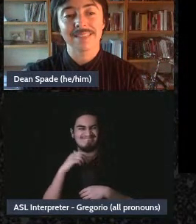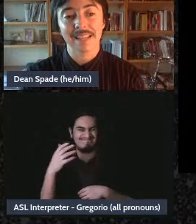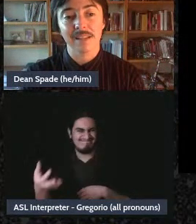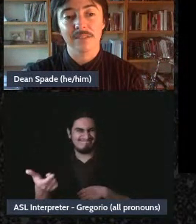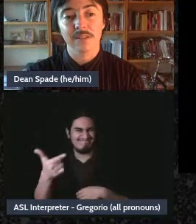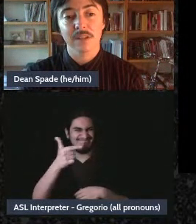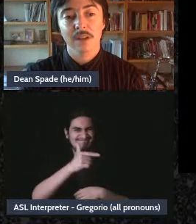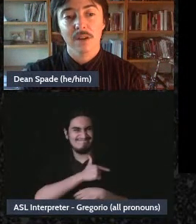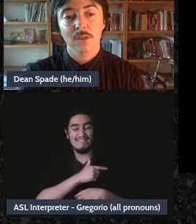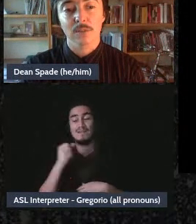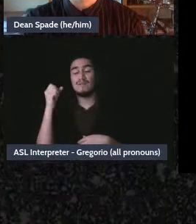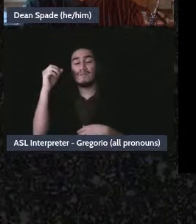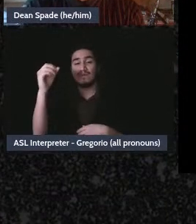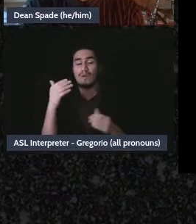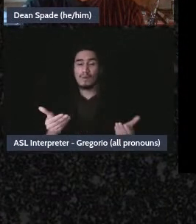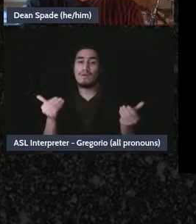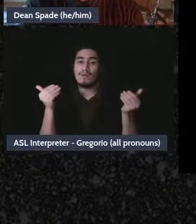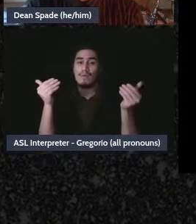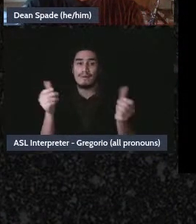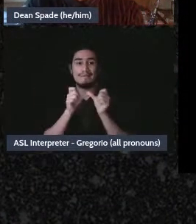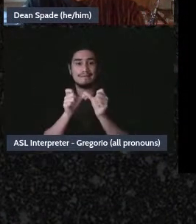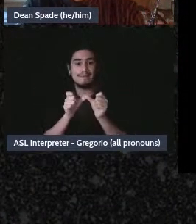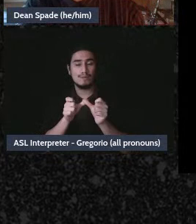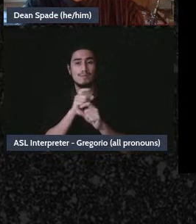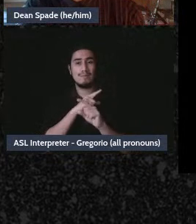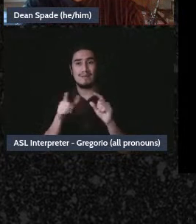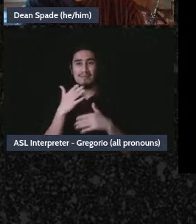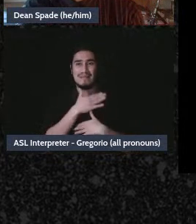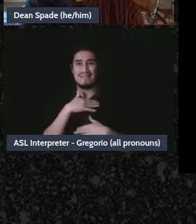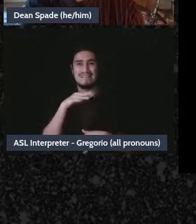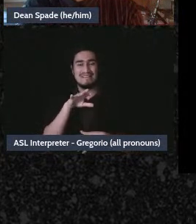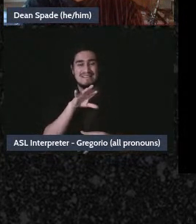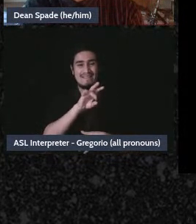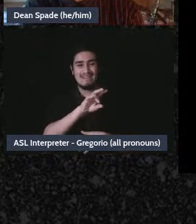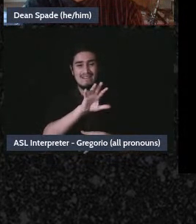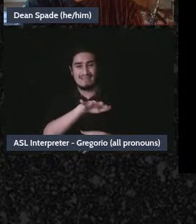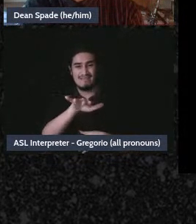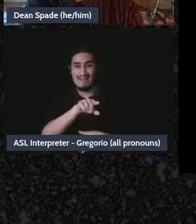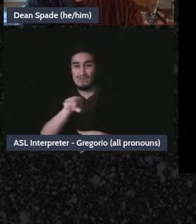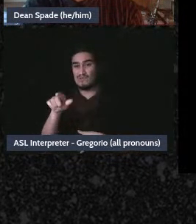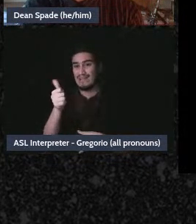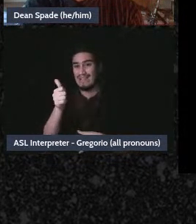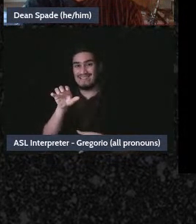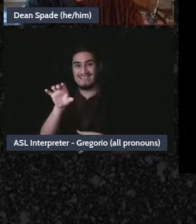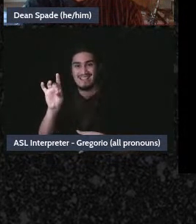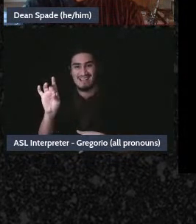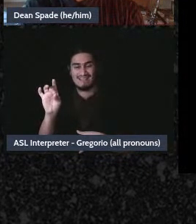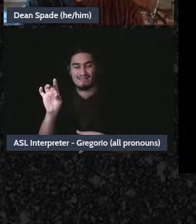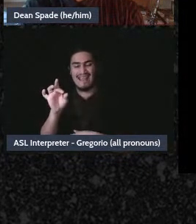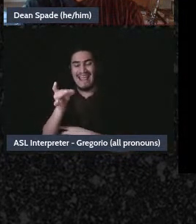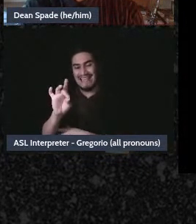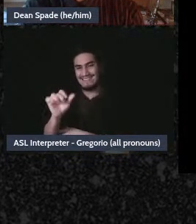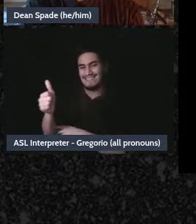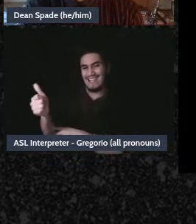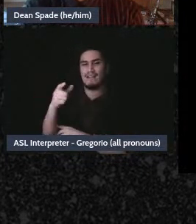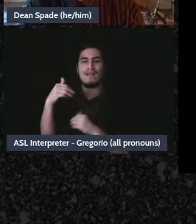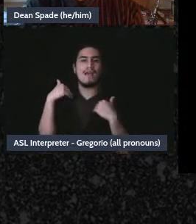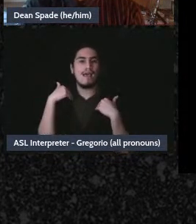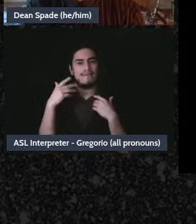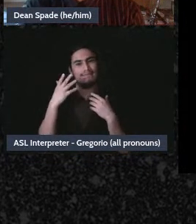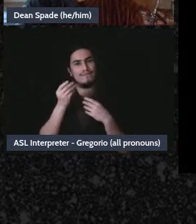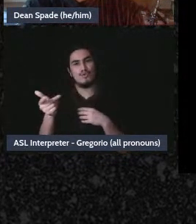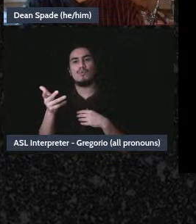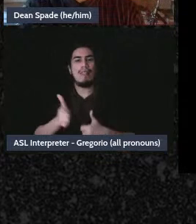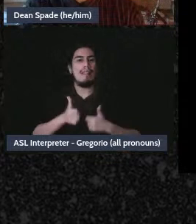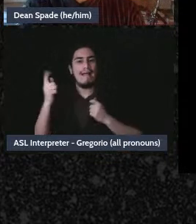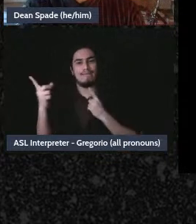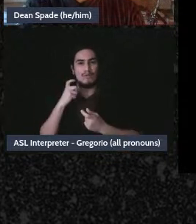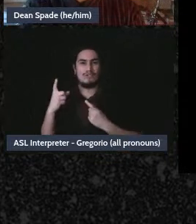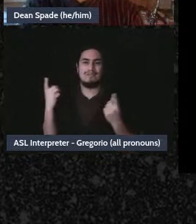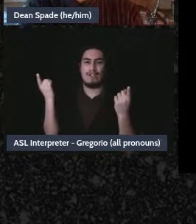save from 7:55 to 8:10 to just do some of the live questions - the questions that came in great okay,